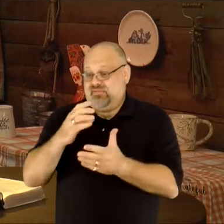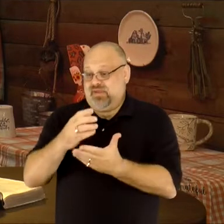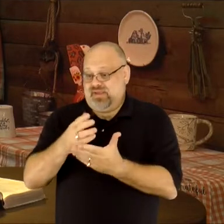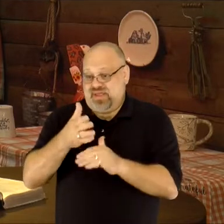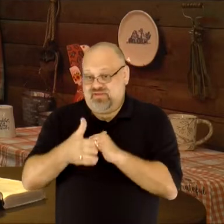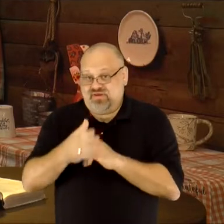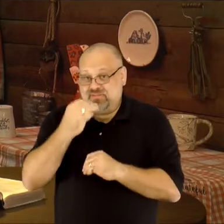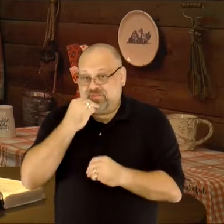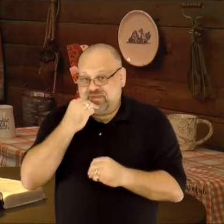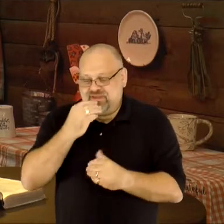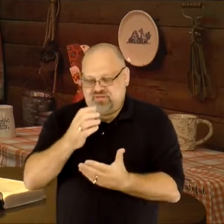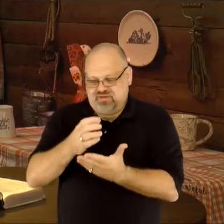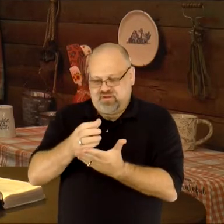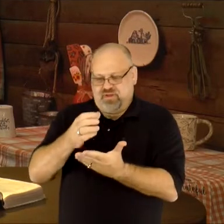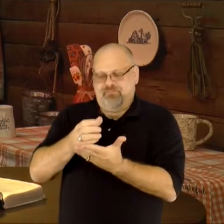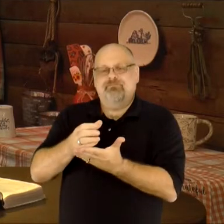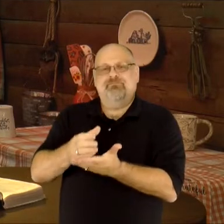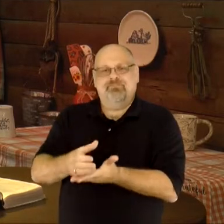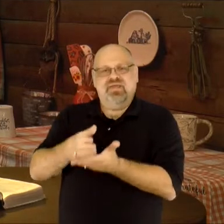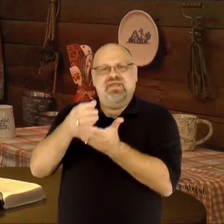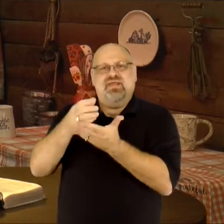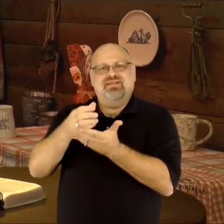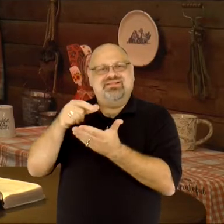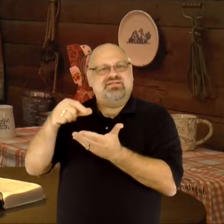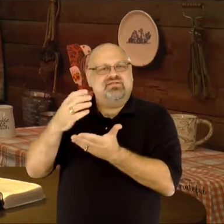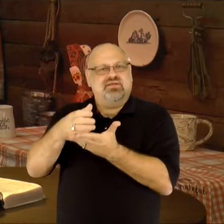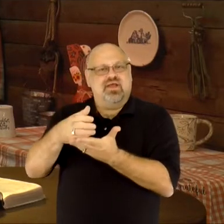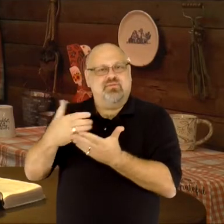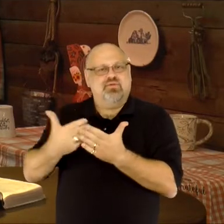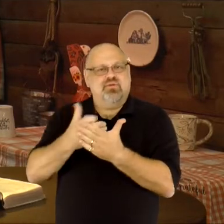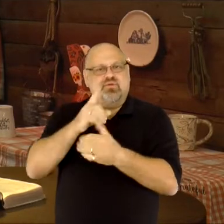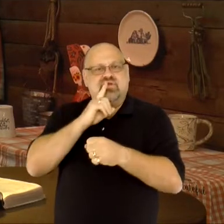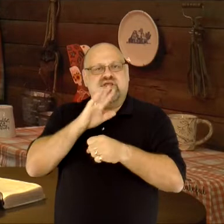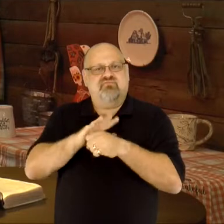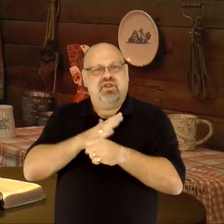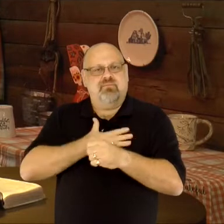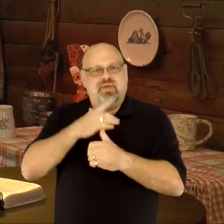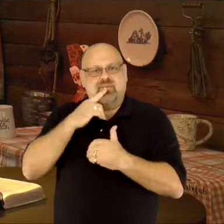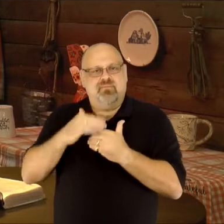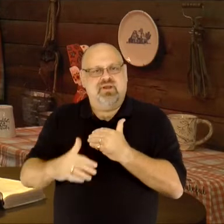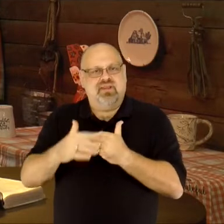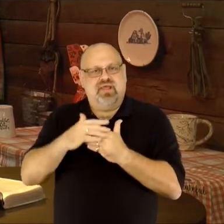In the same way after the meal, Jesus took the cup, and He said, "This cup is the New Covenant